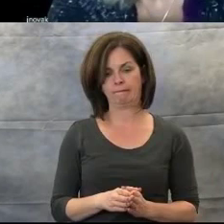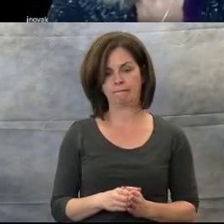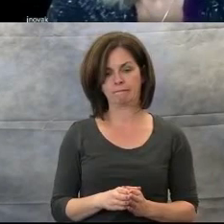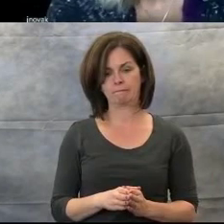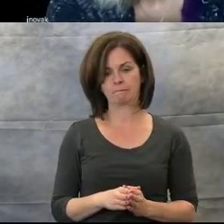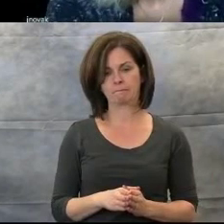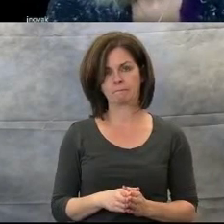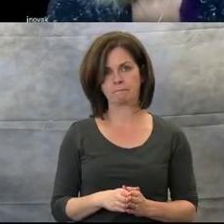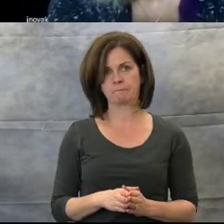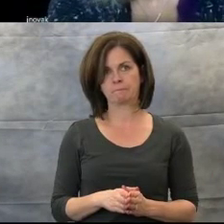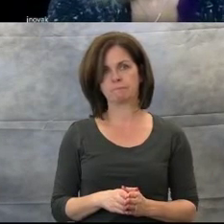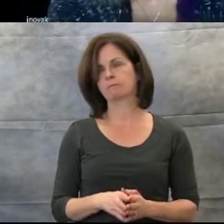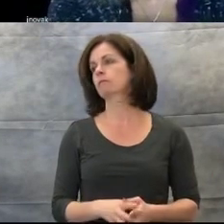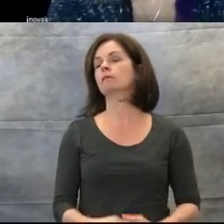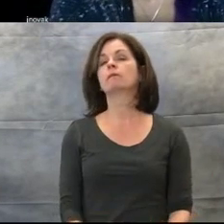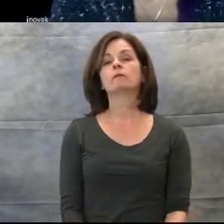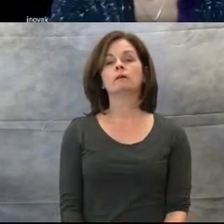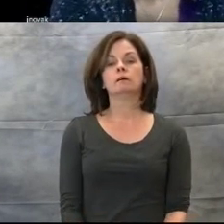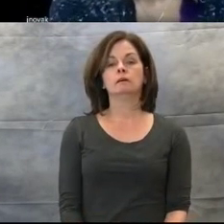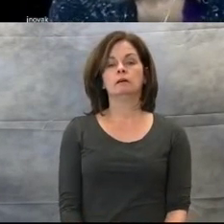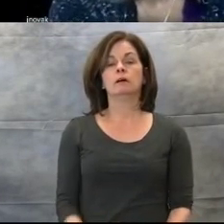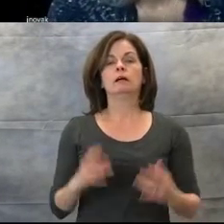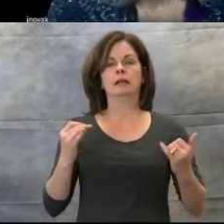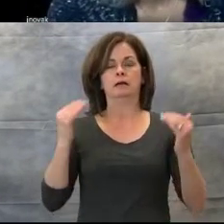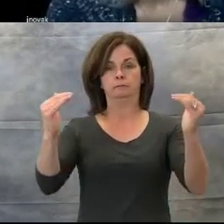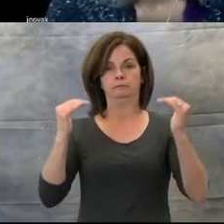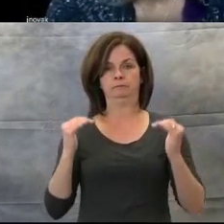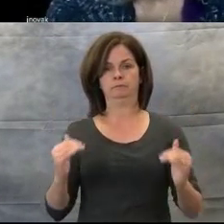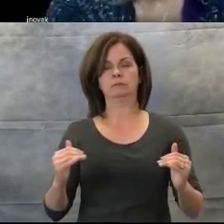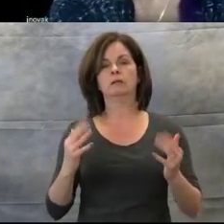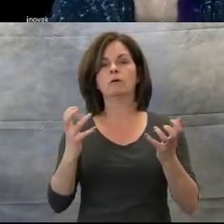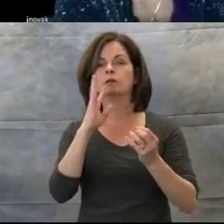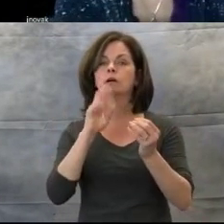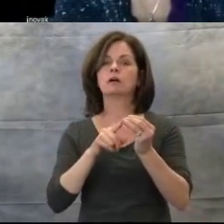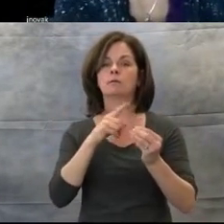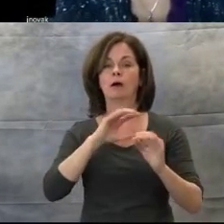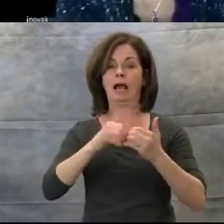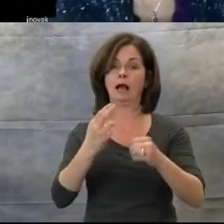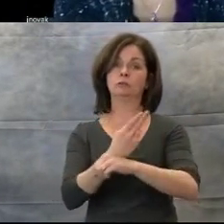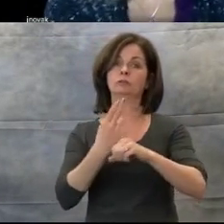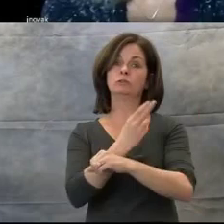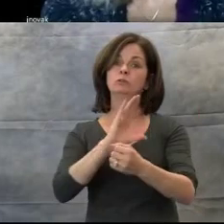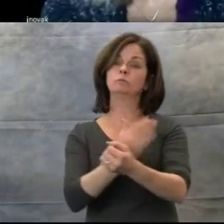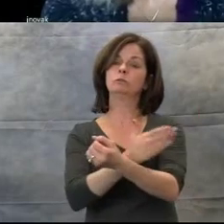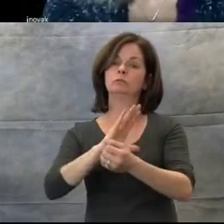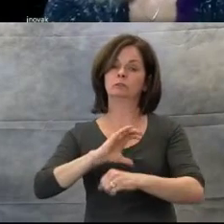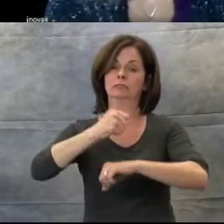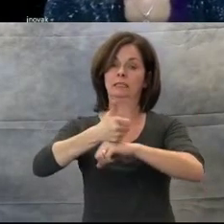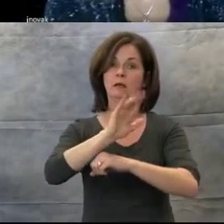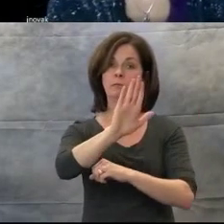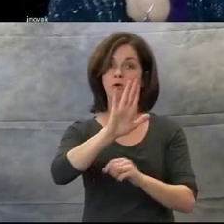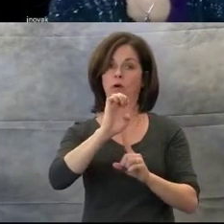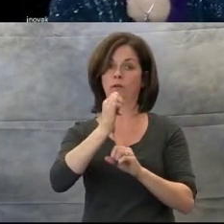Next, I'm going to talk about how to use music to set up your environment, specifically, using music as a cue